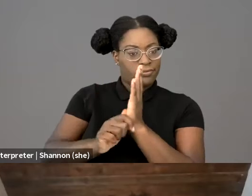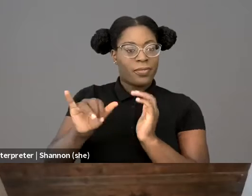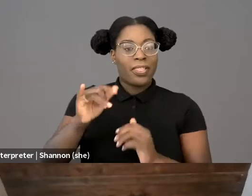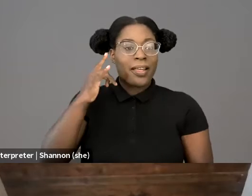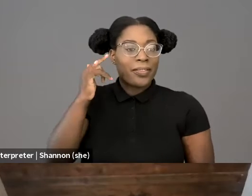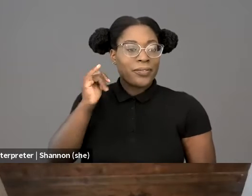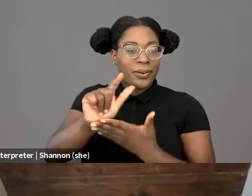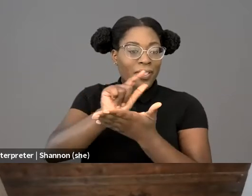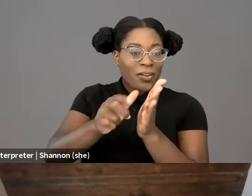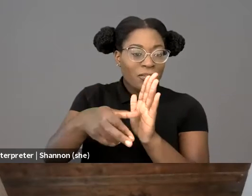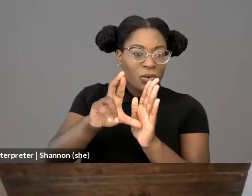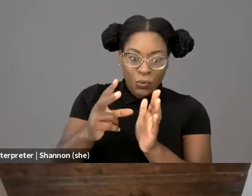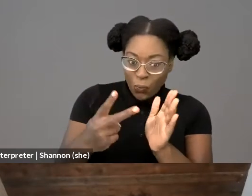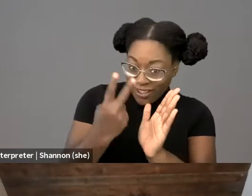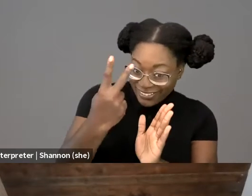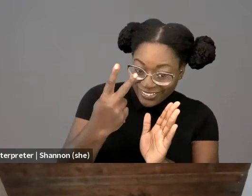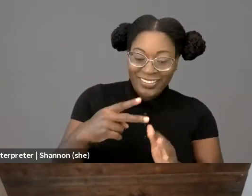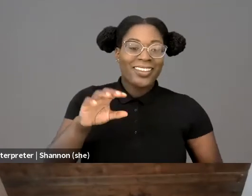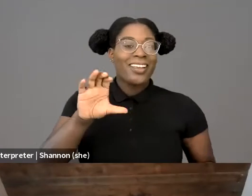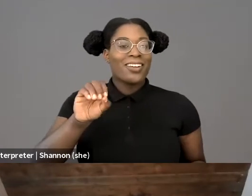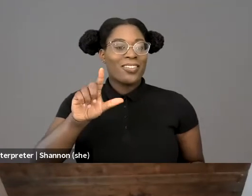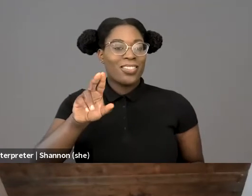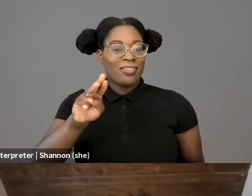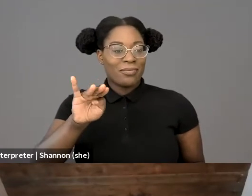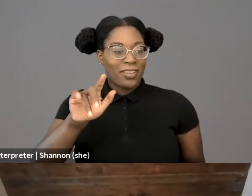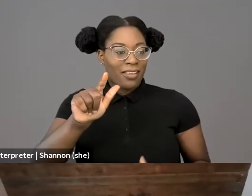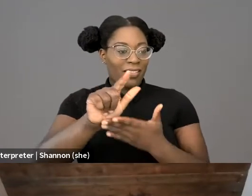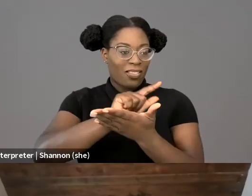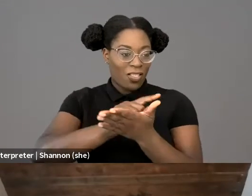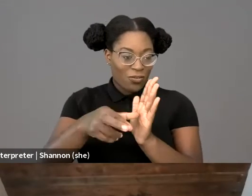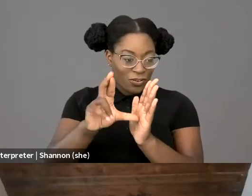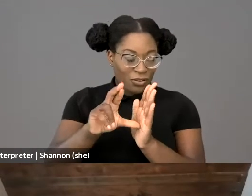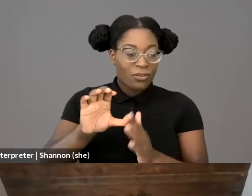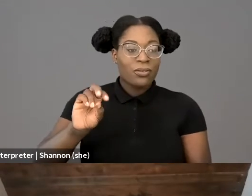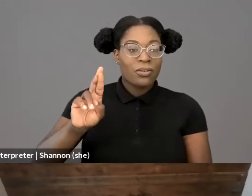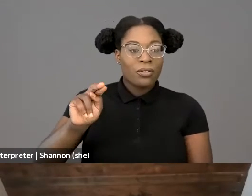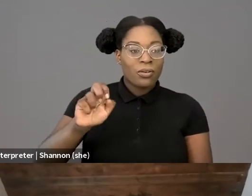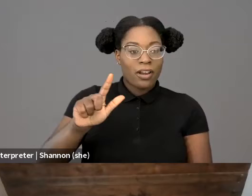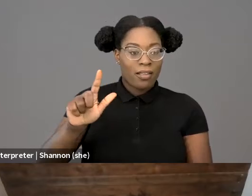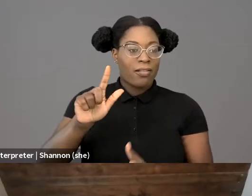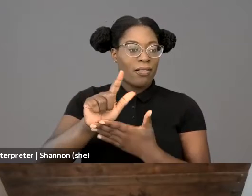Michigan, Minnesota, NYU, and the UCLA Law Review, among others.